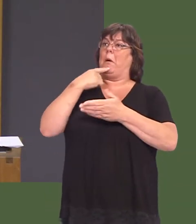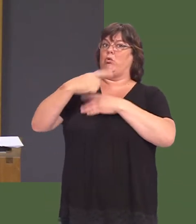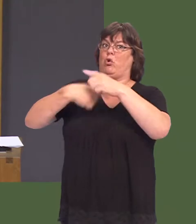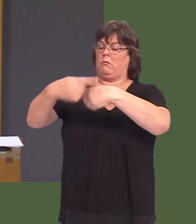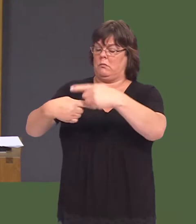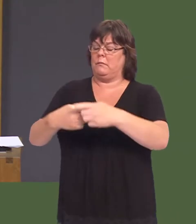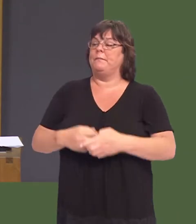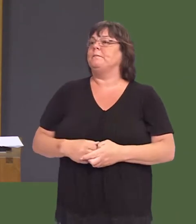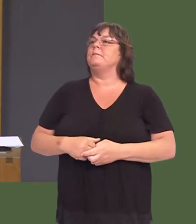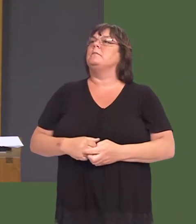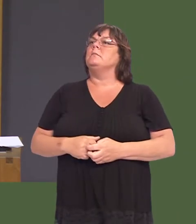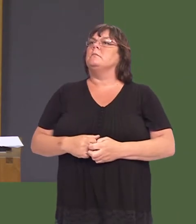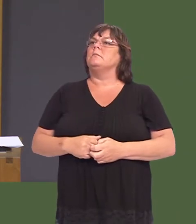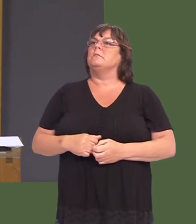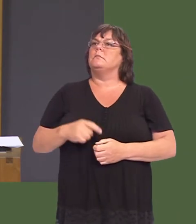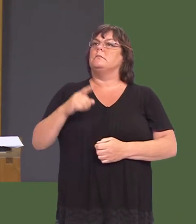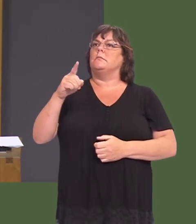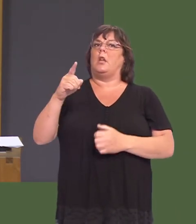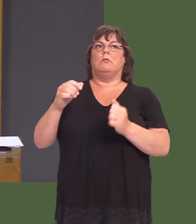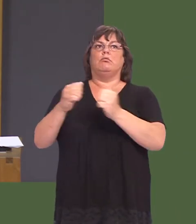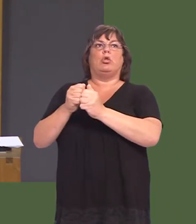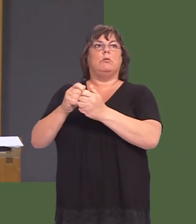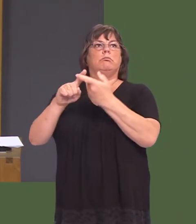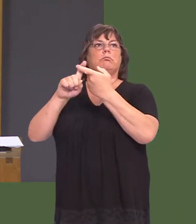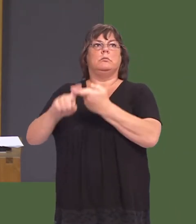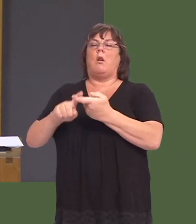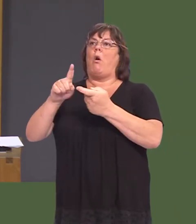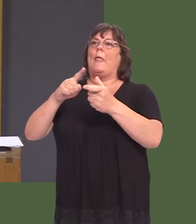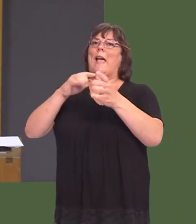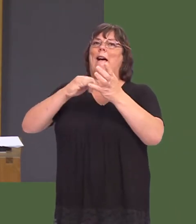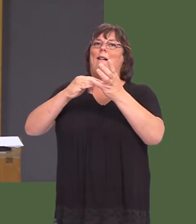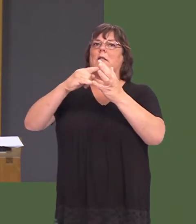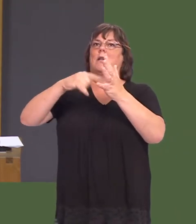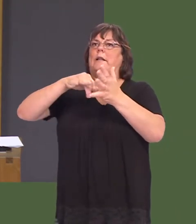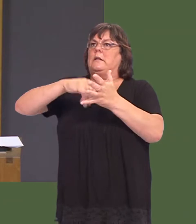It was secured on the assets that are to be constructed, because the guarantee doesnít